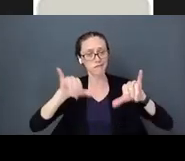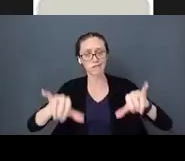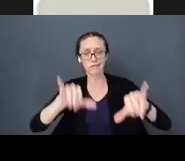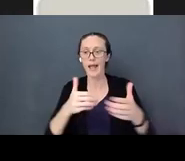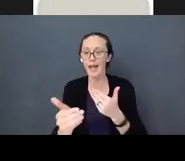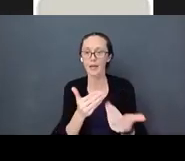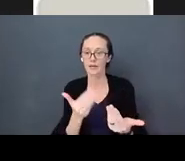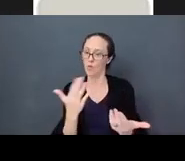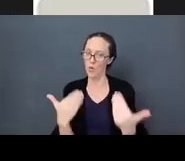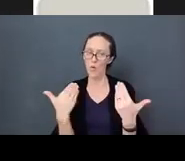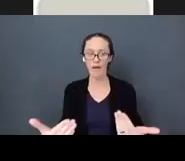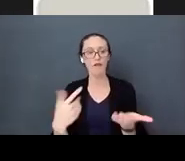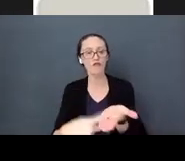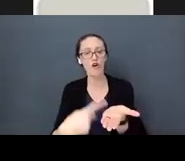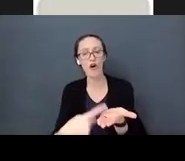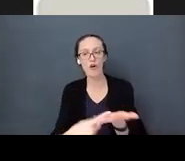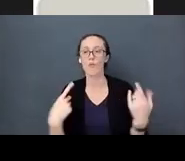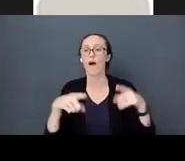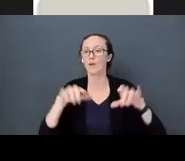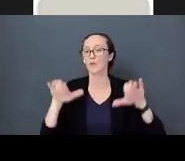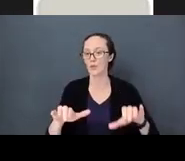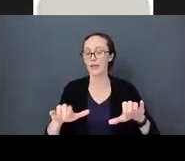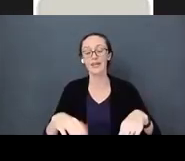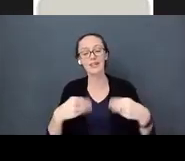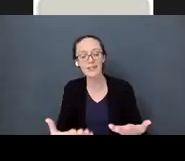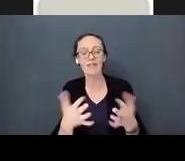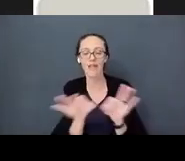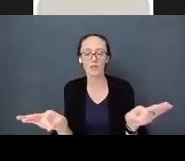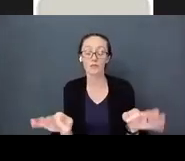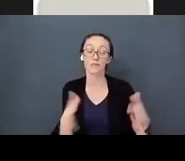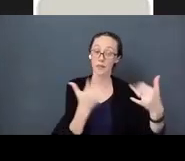Let's give that baby language. Playtime, bedtime, times in the